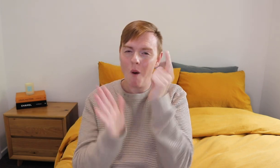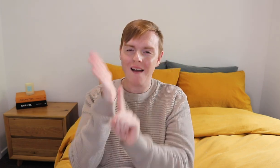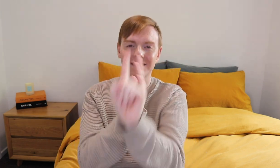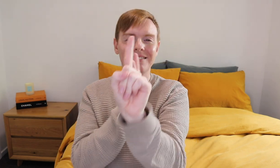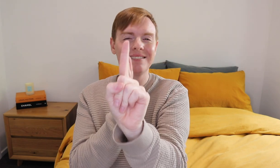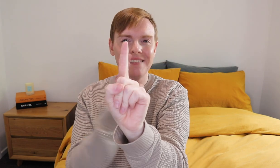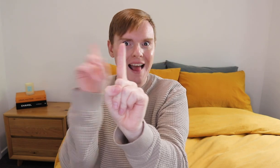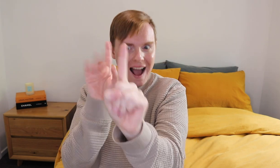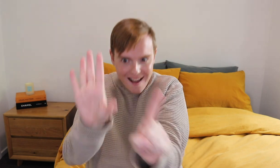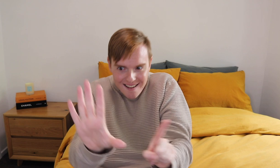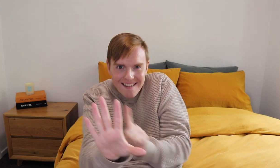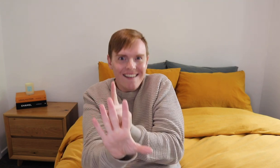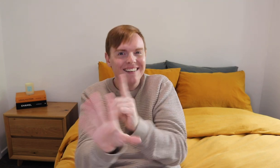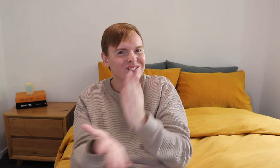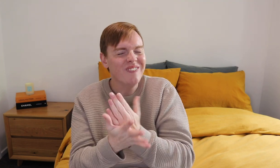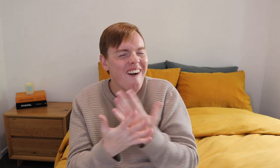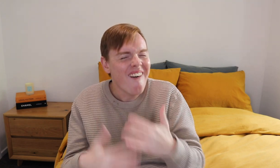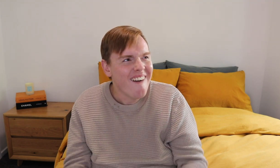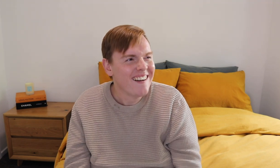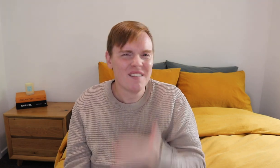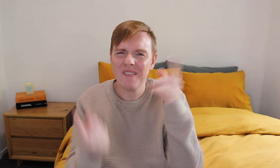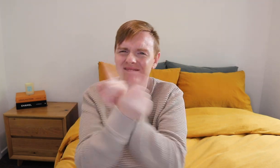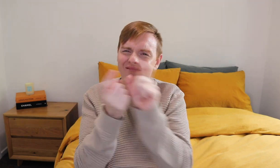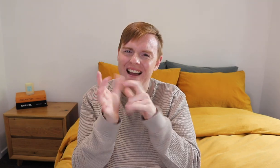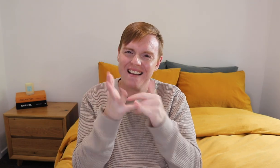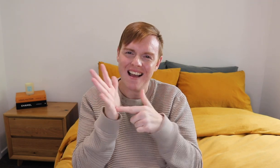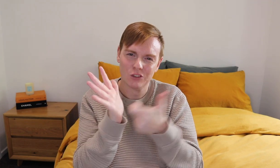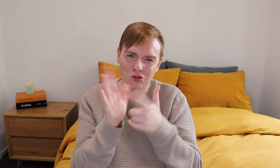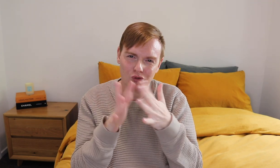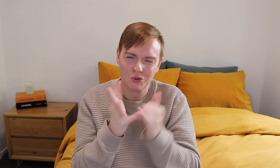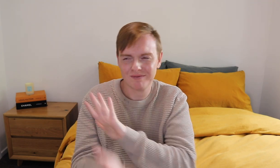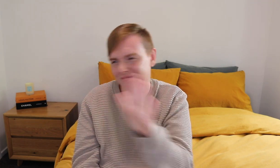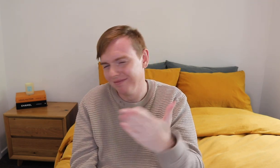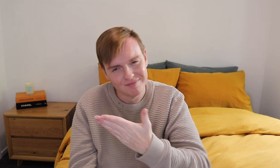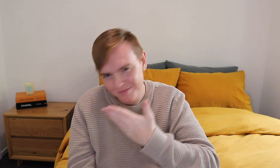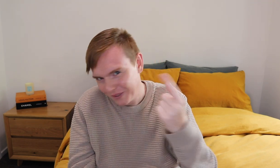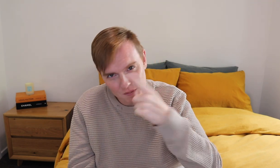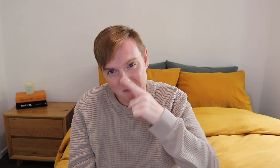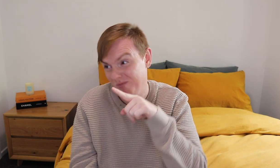I'm always in front of a camera but being an extra was fun. Met lovely casts and crews.